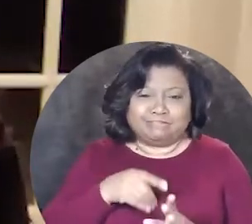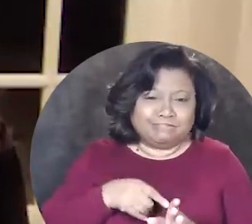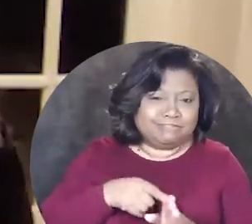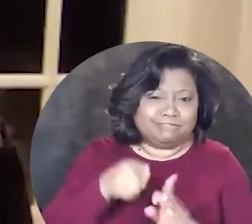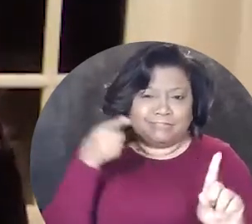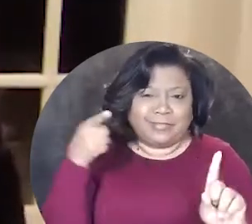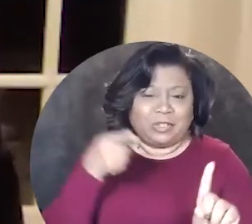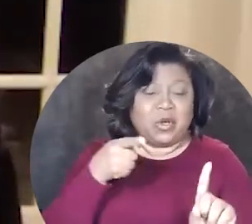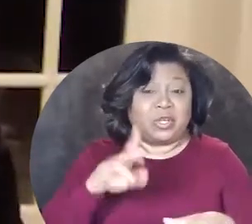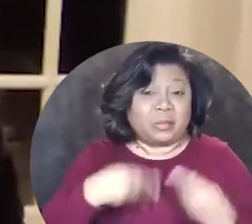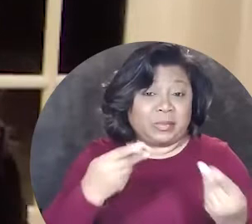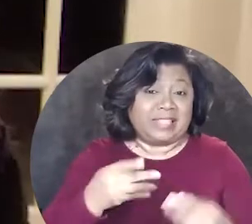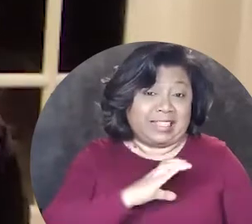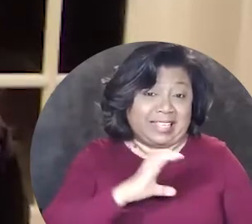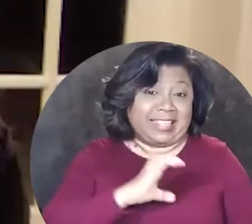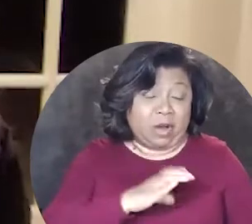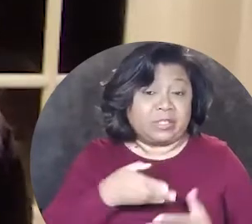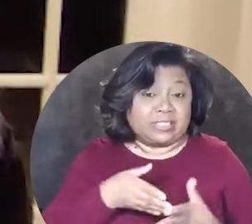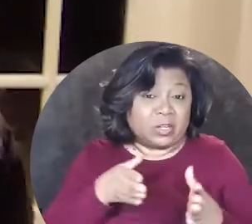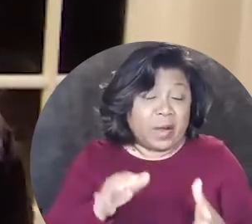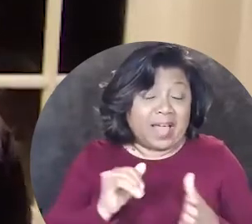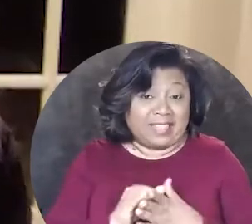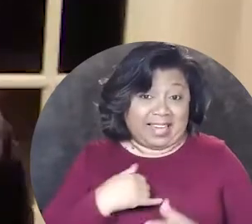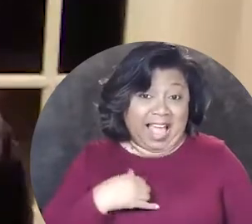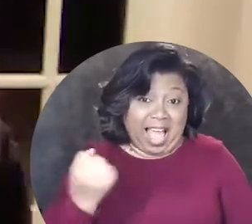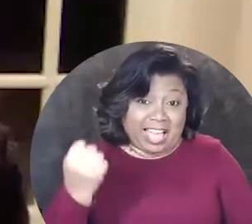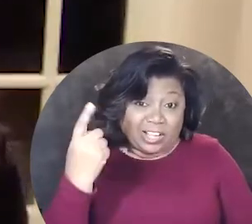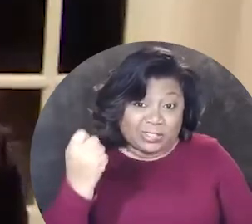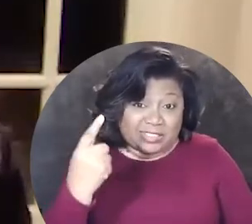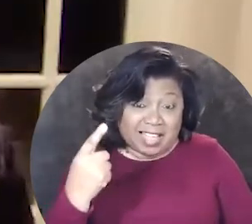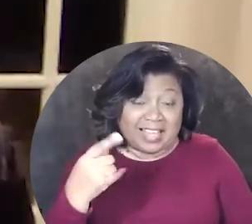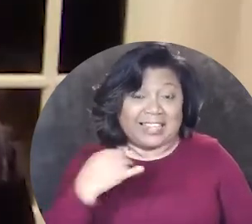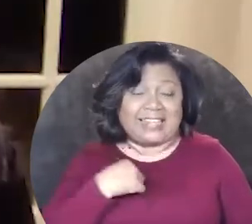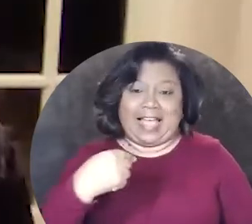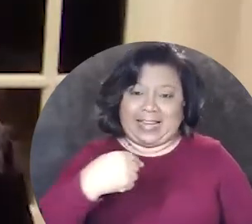to present the characters in a way that I understand